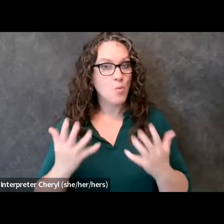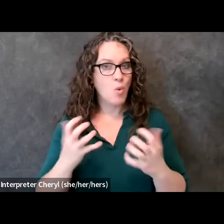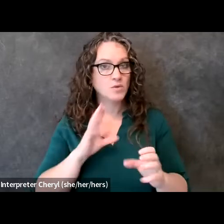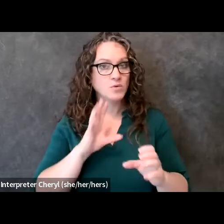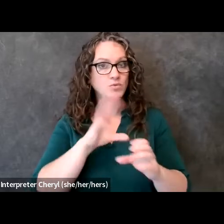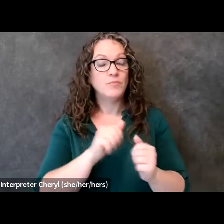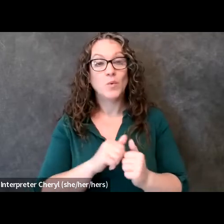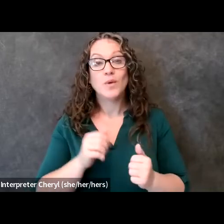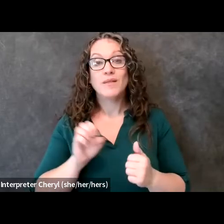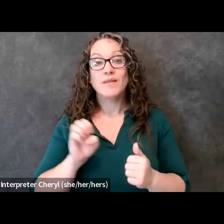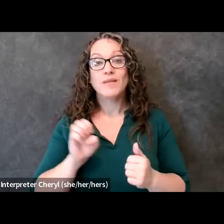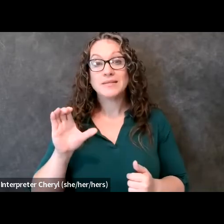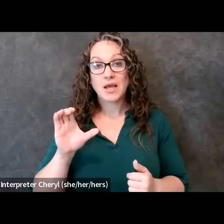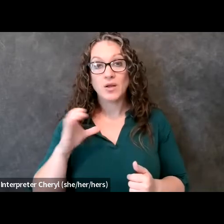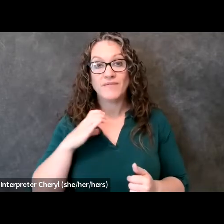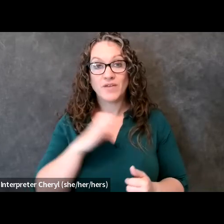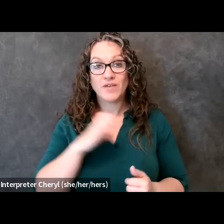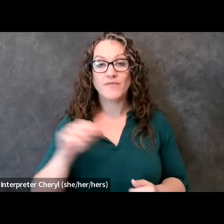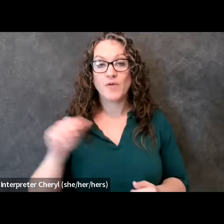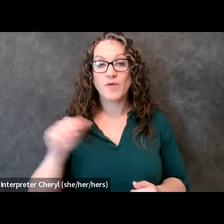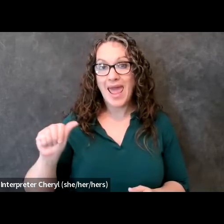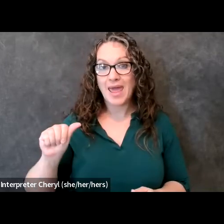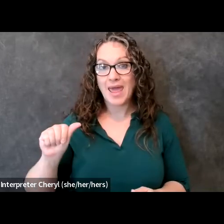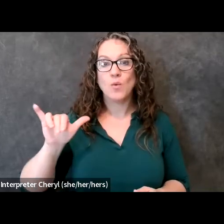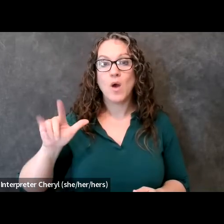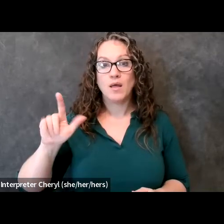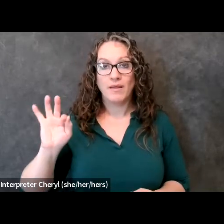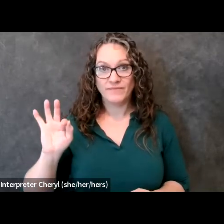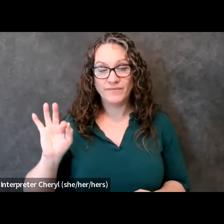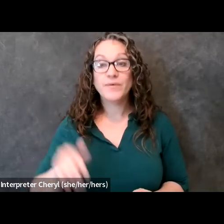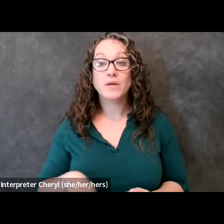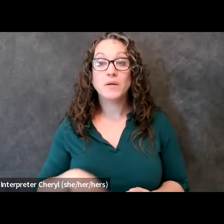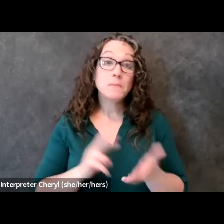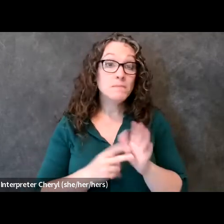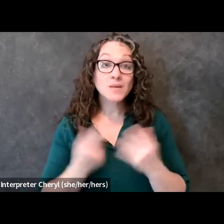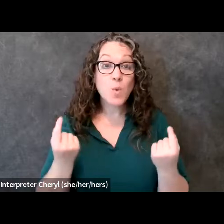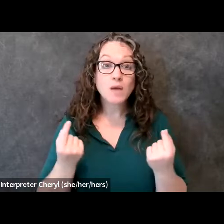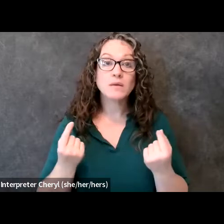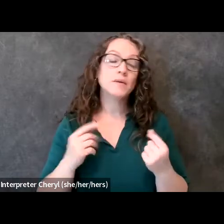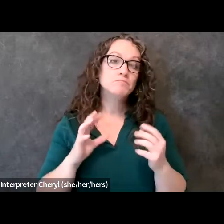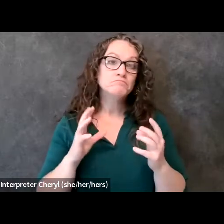for the aylf which would basically entail you know coming to meetings each month or as many